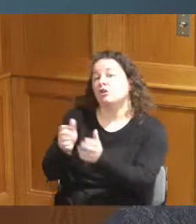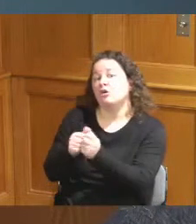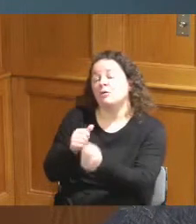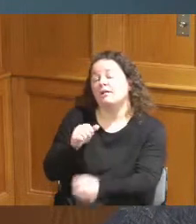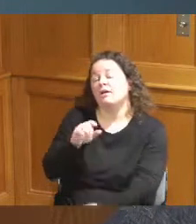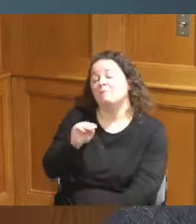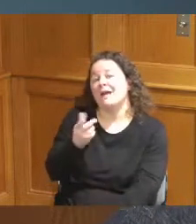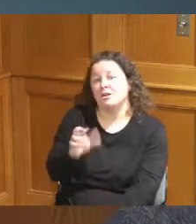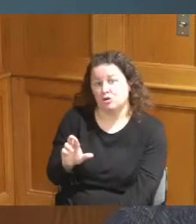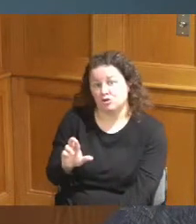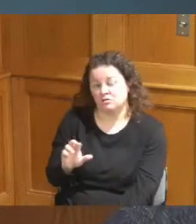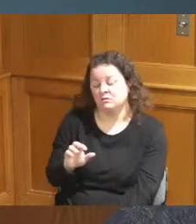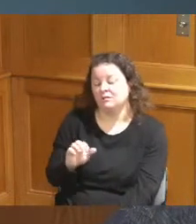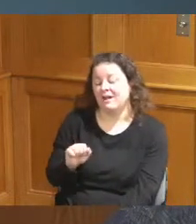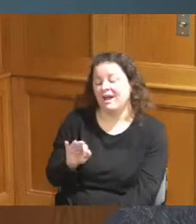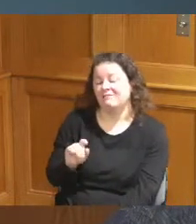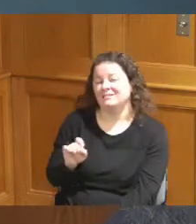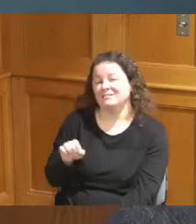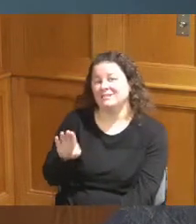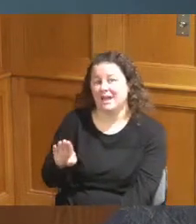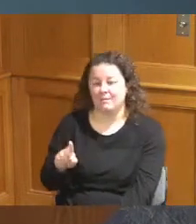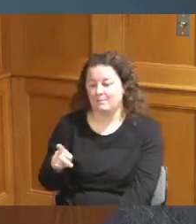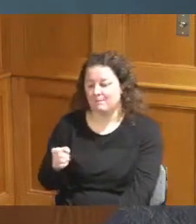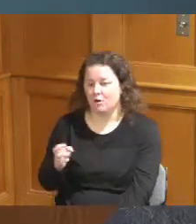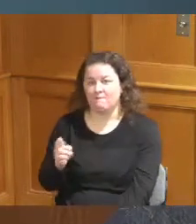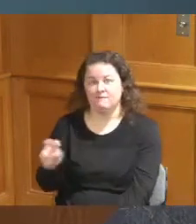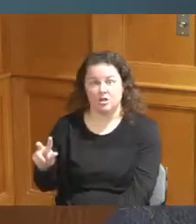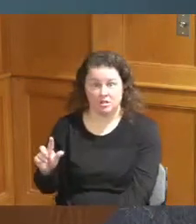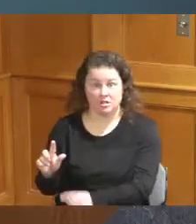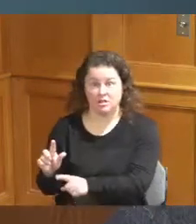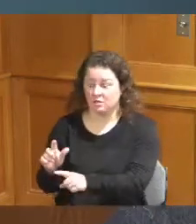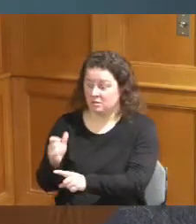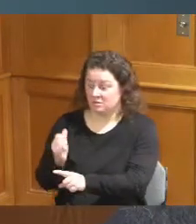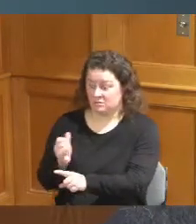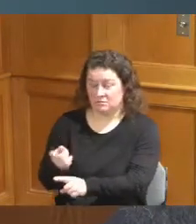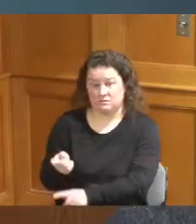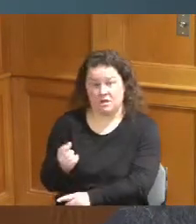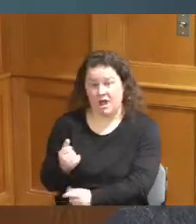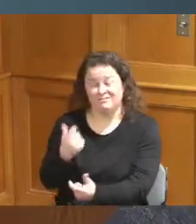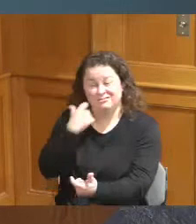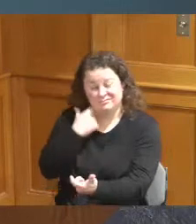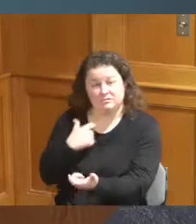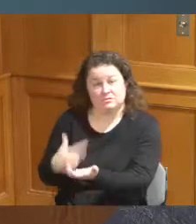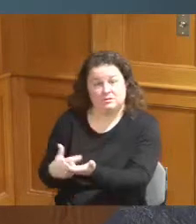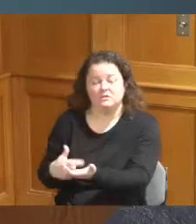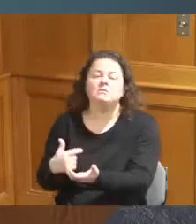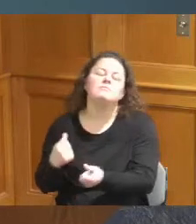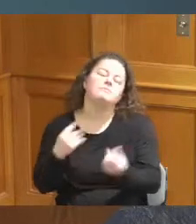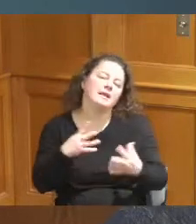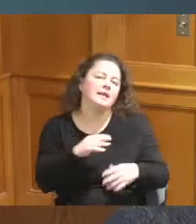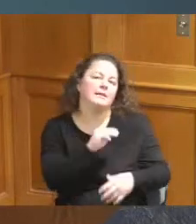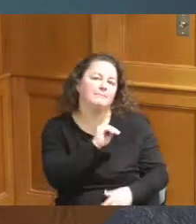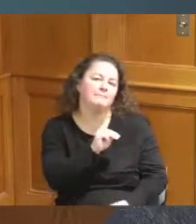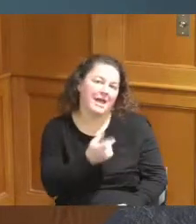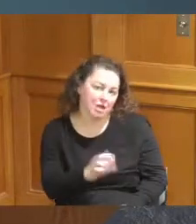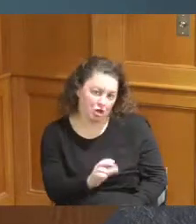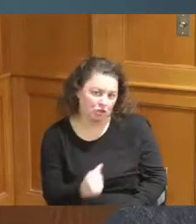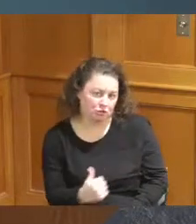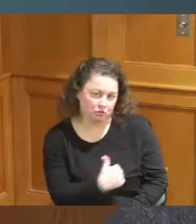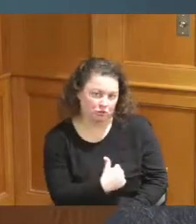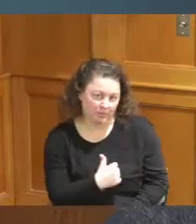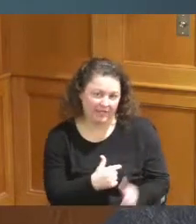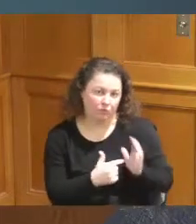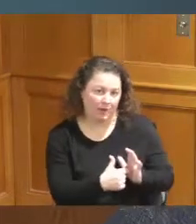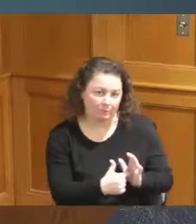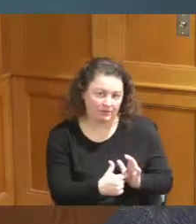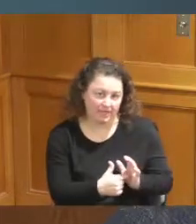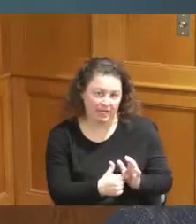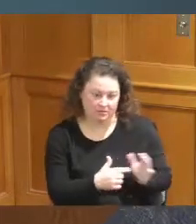I've got to say what America's we got multiple bears as we represent and I was clear and he said